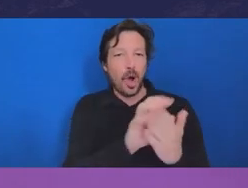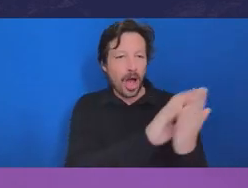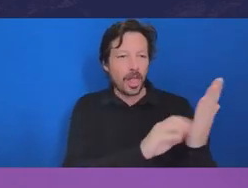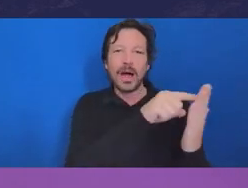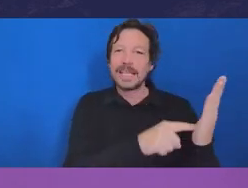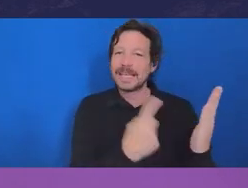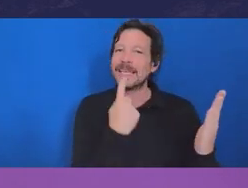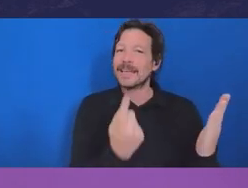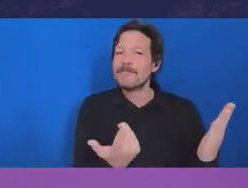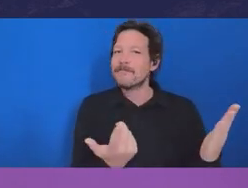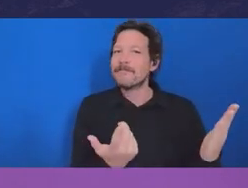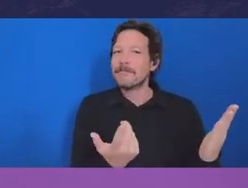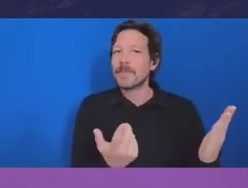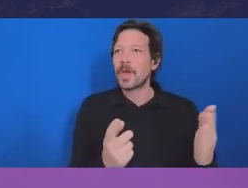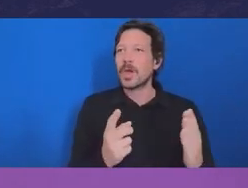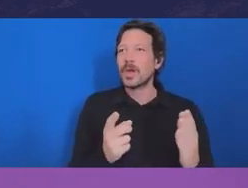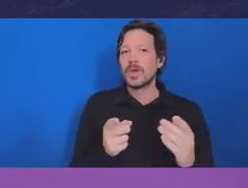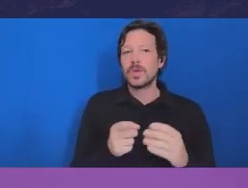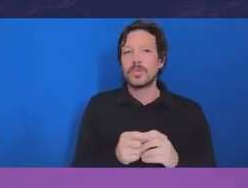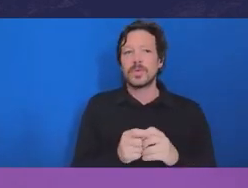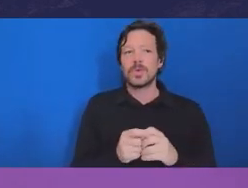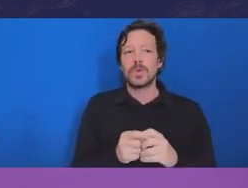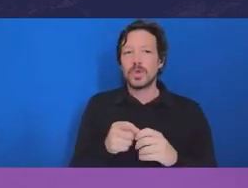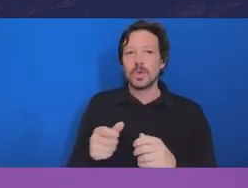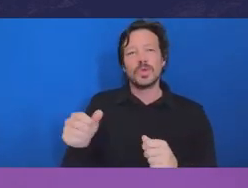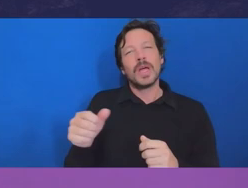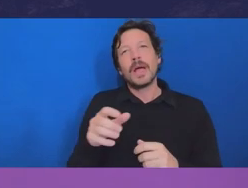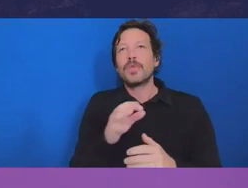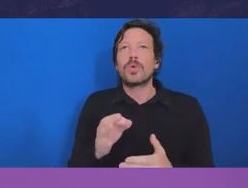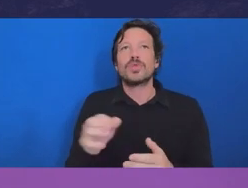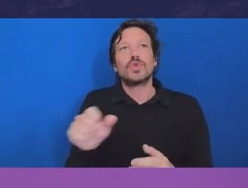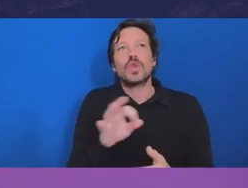the decision or to continually contest the decision after it's made, you need